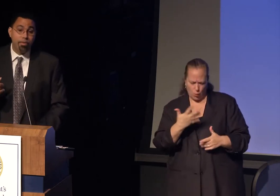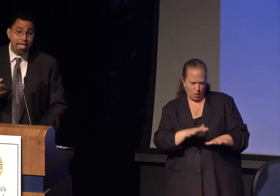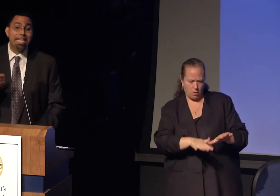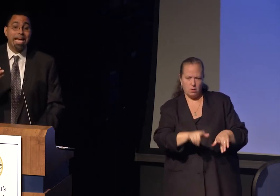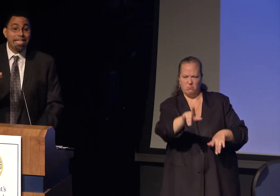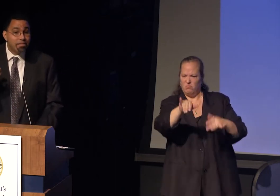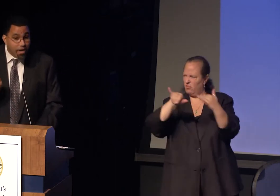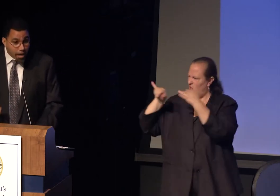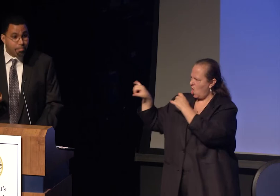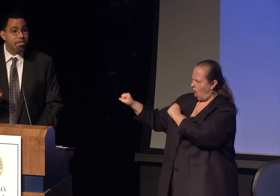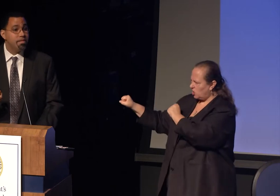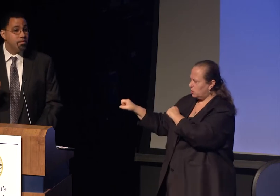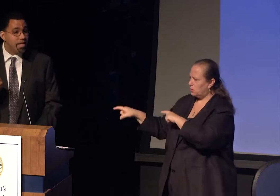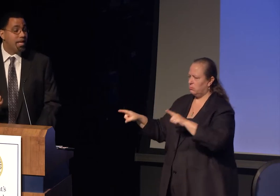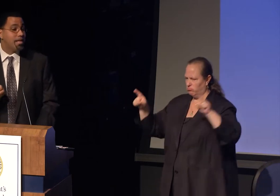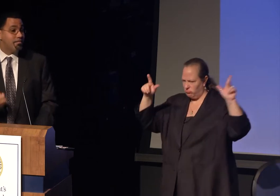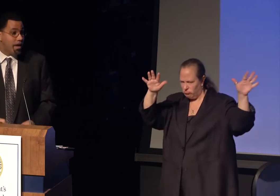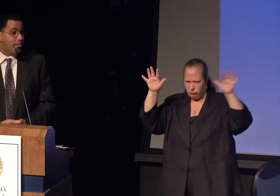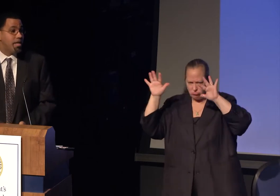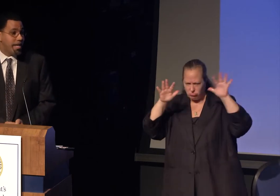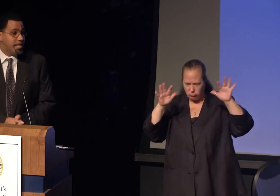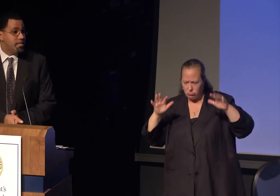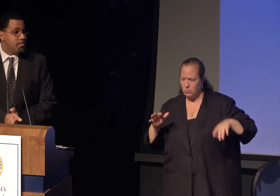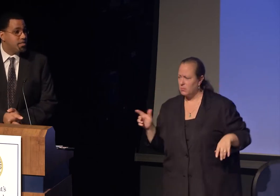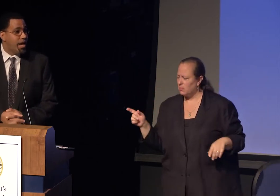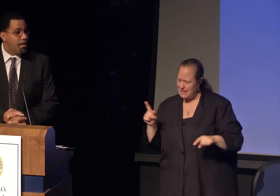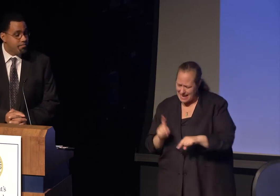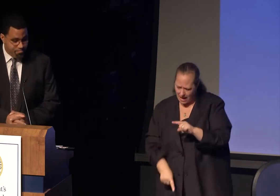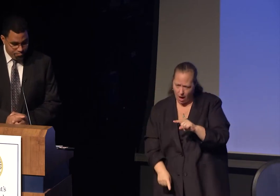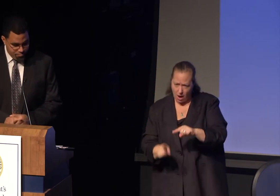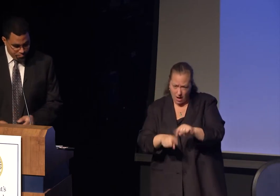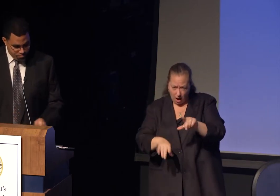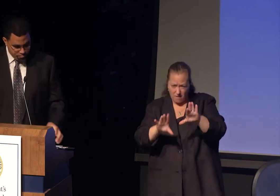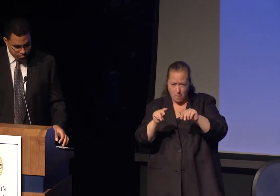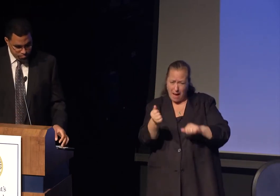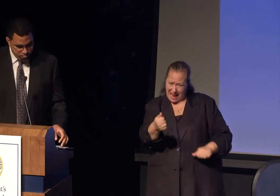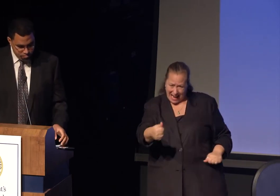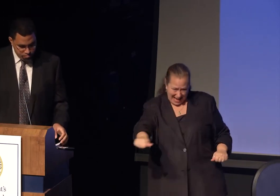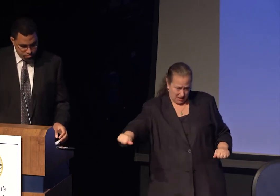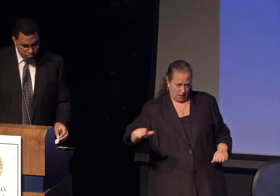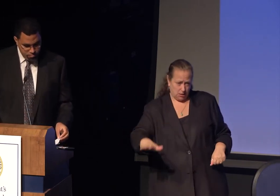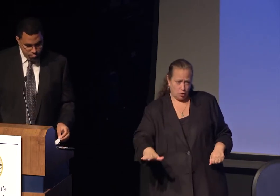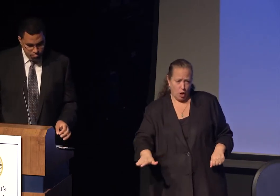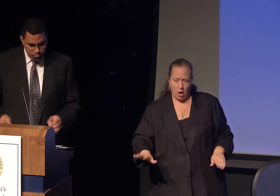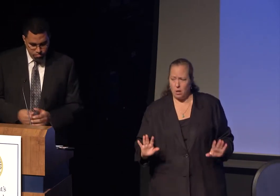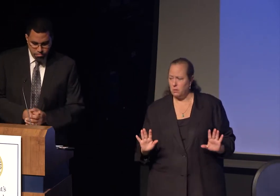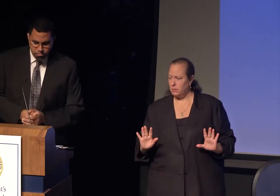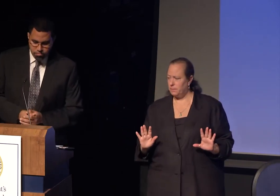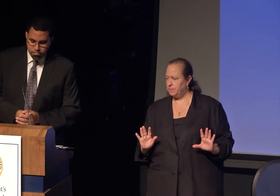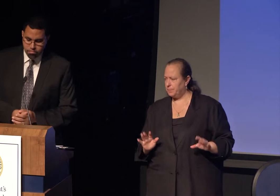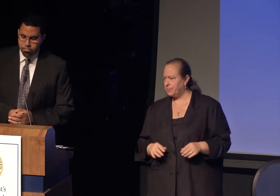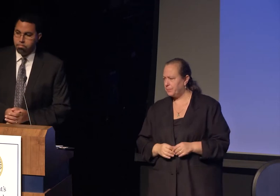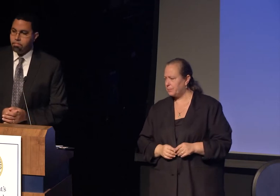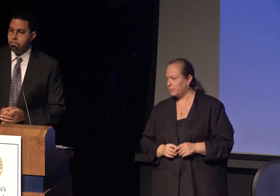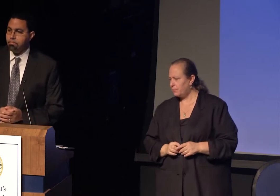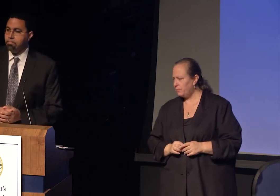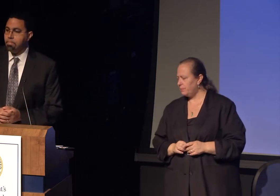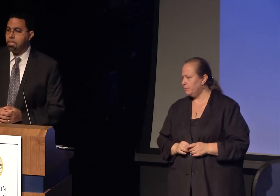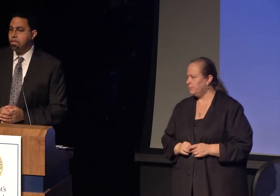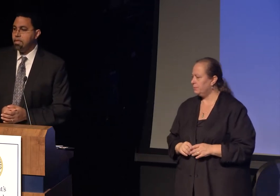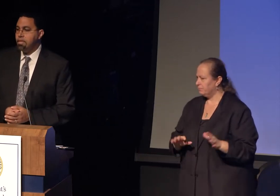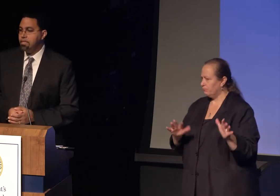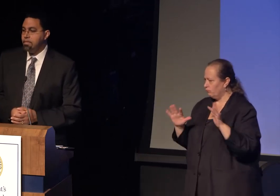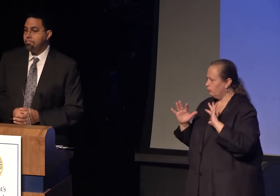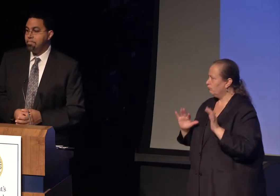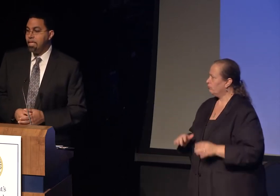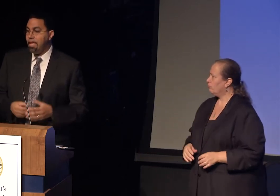We cannot give up, we cannot give up on any child.